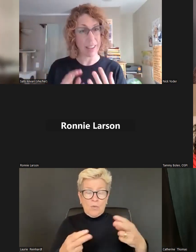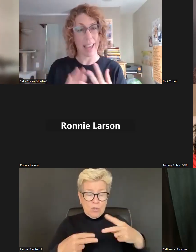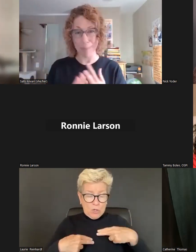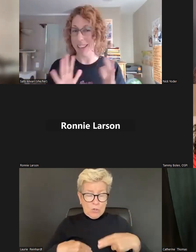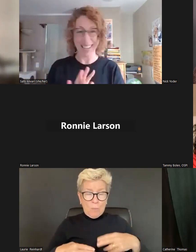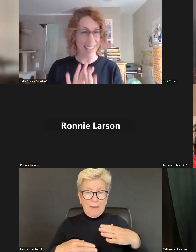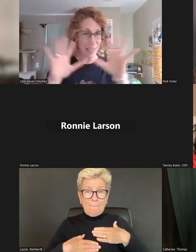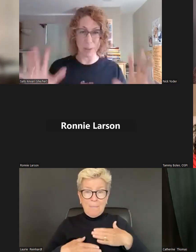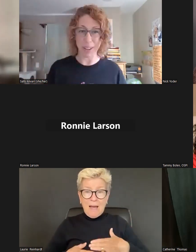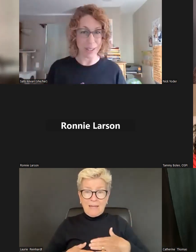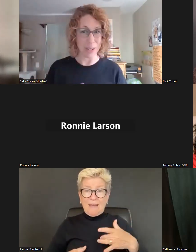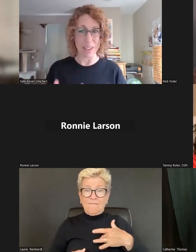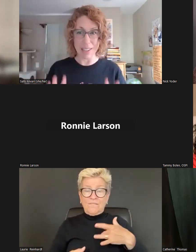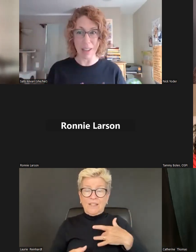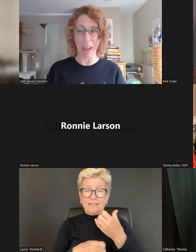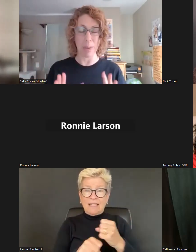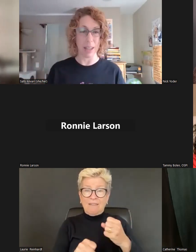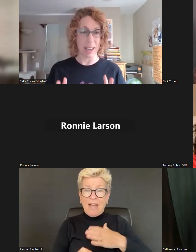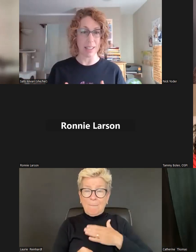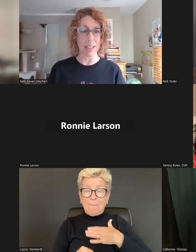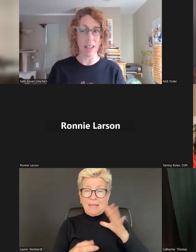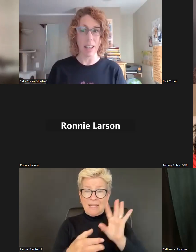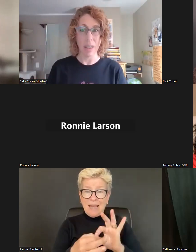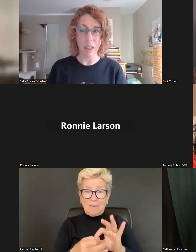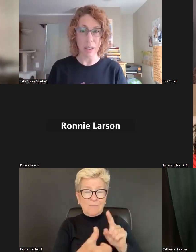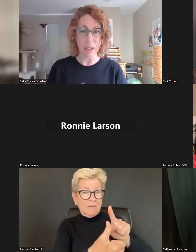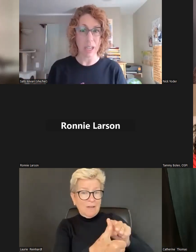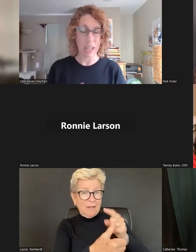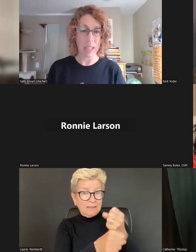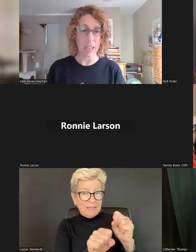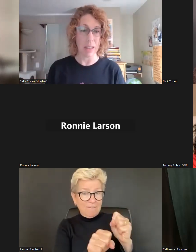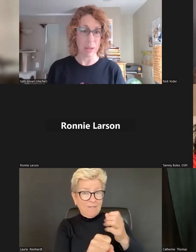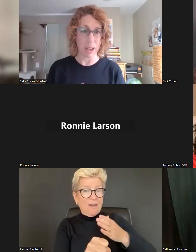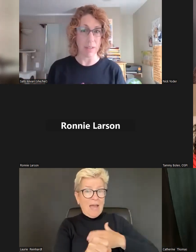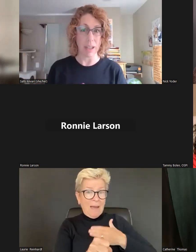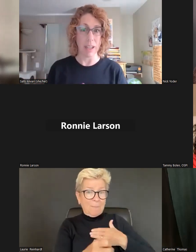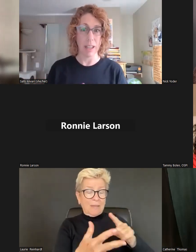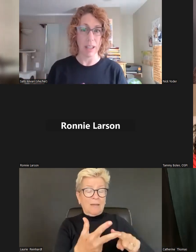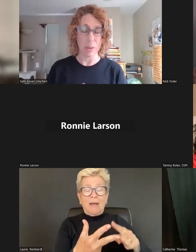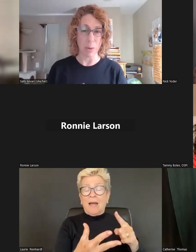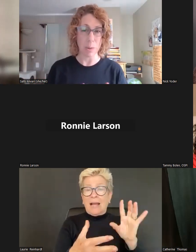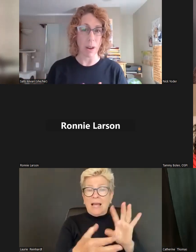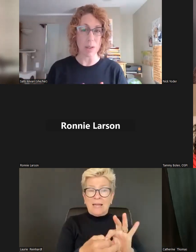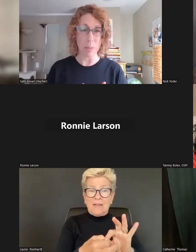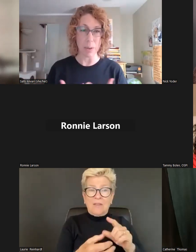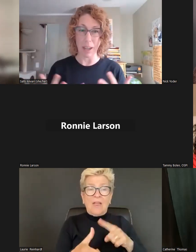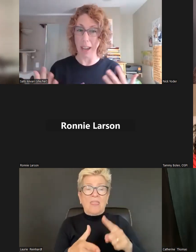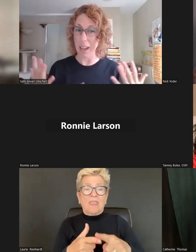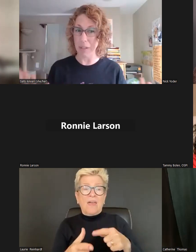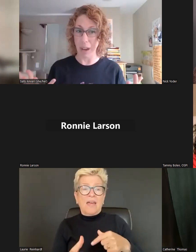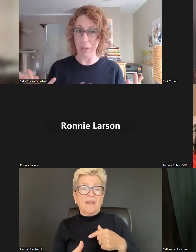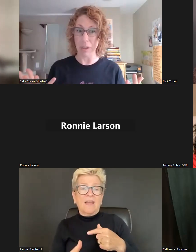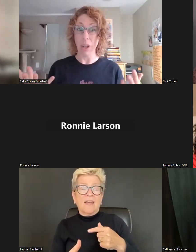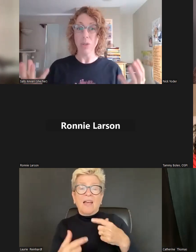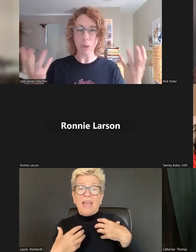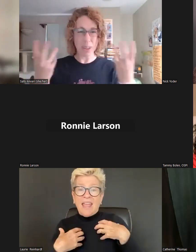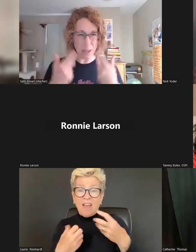Which is gratitude to Anne Green Gilbert up at the Creative Dance Center and I have found the brain dance to rest the mind in the body and we know that, you know, I've learned, thank you, Evergreen State College, faculty and staff and have grown to know that when the resourceful